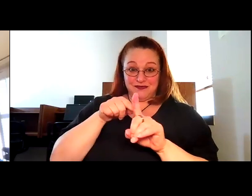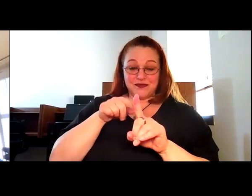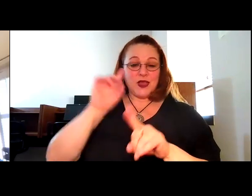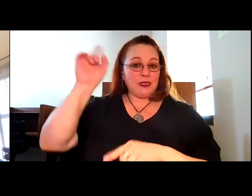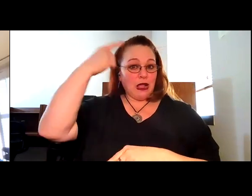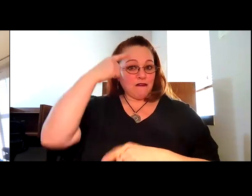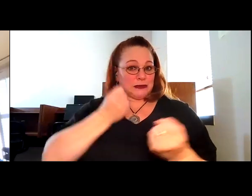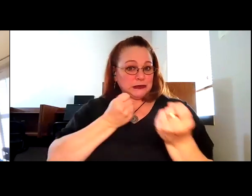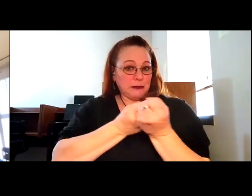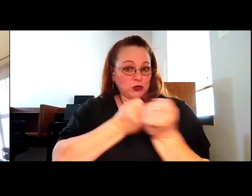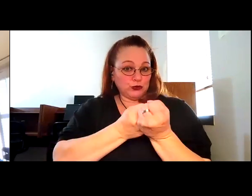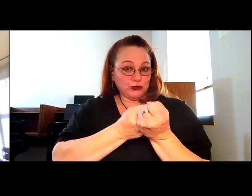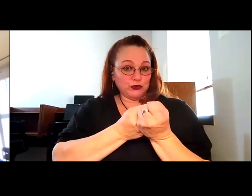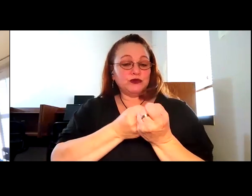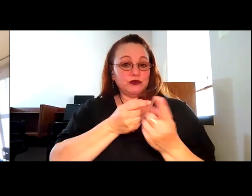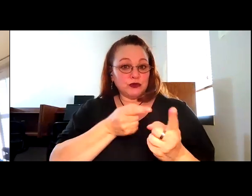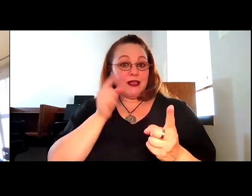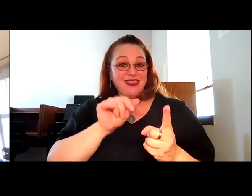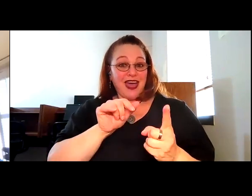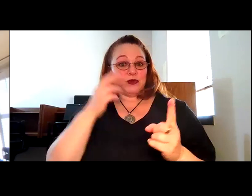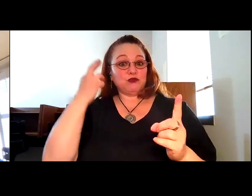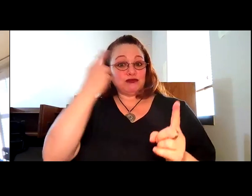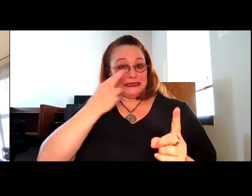Robyn Thomas: um a way to train the American population to